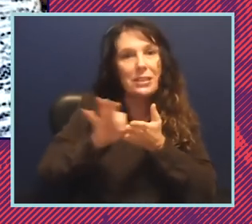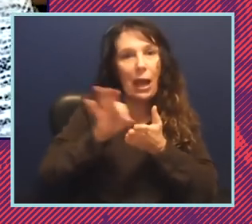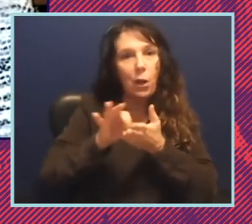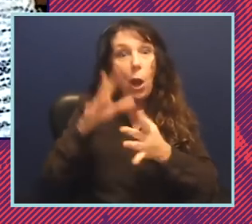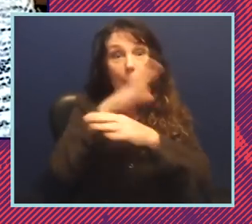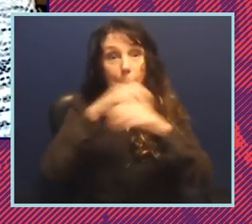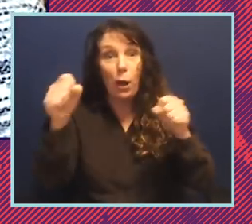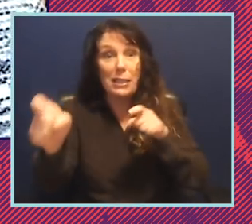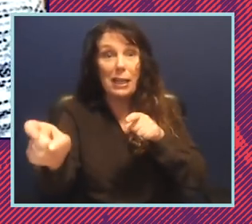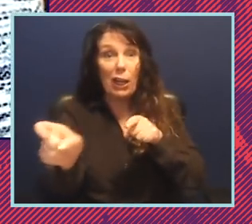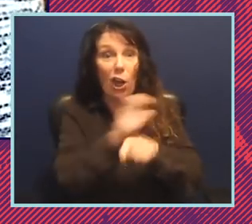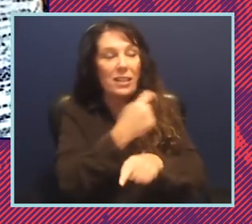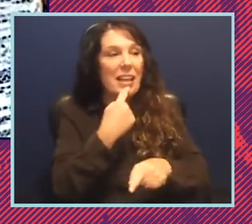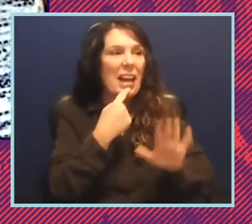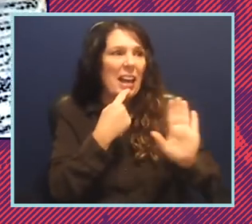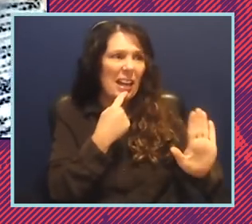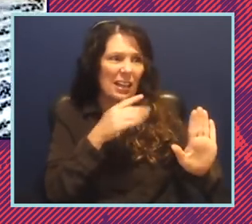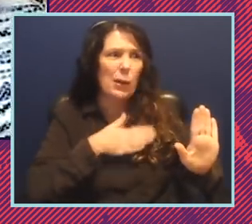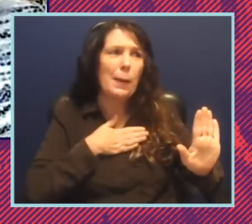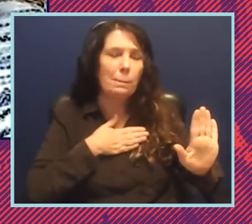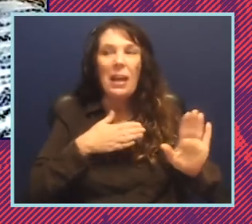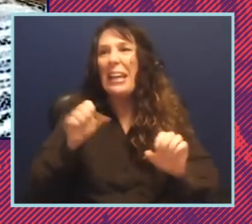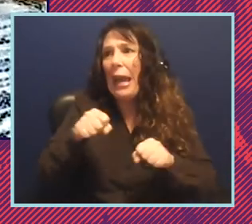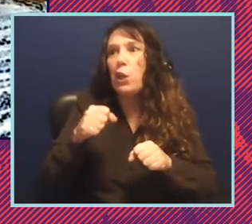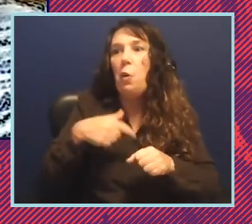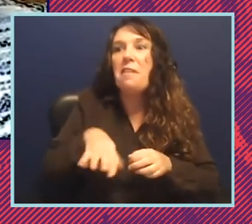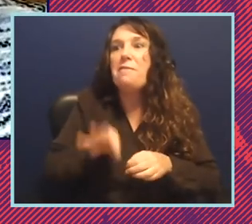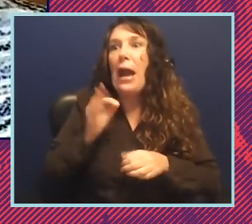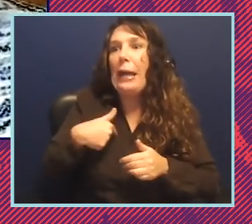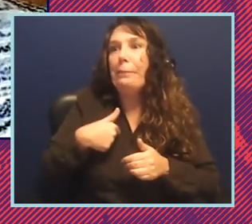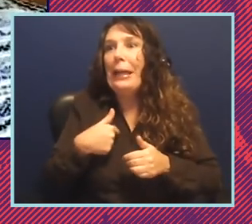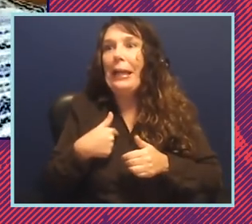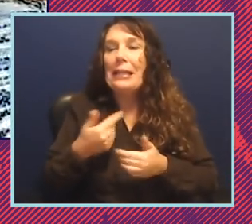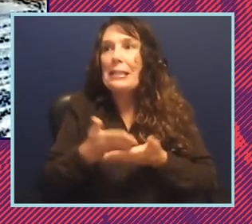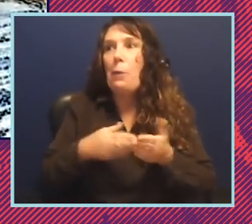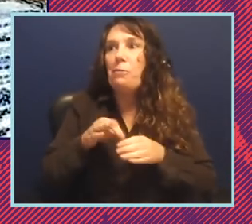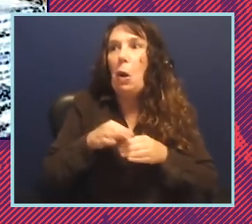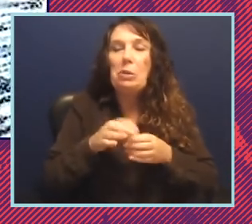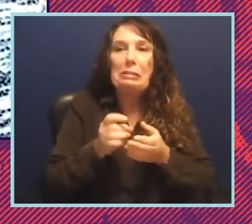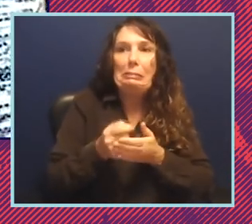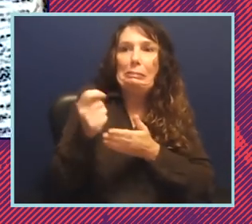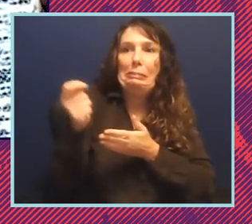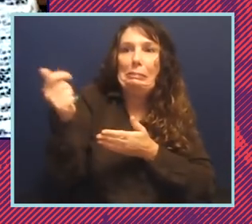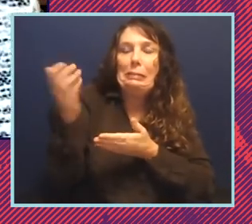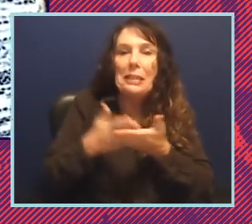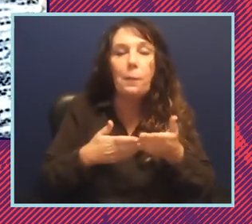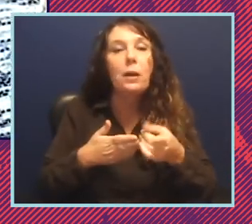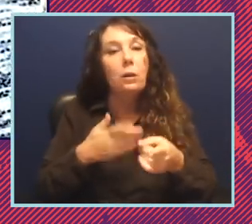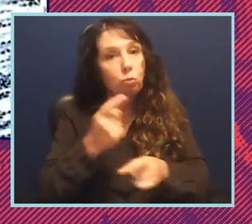and said, "Hey, you know, find me, could you find me some of these votes?" And that is,